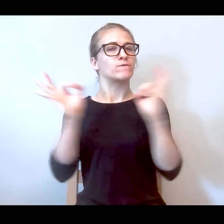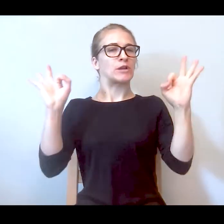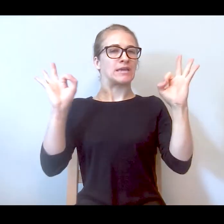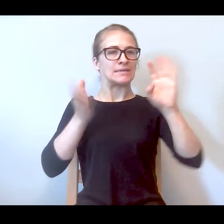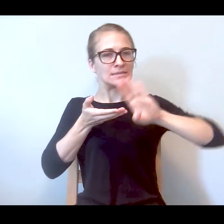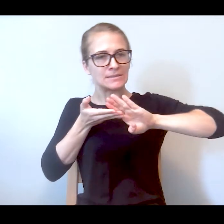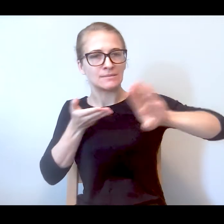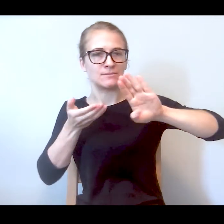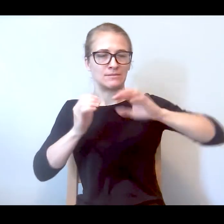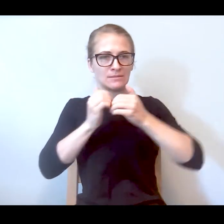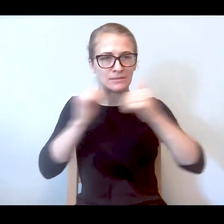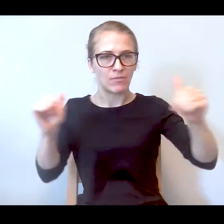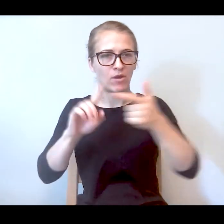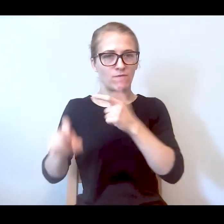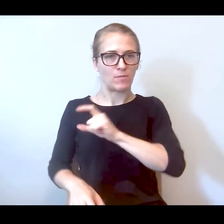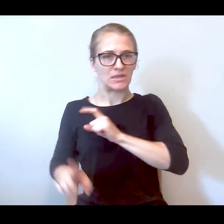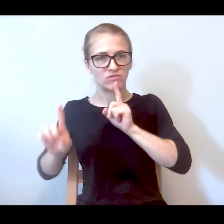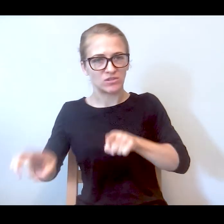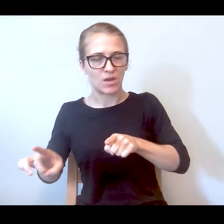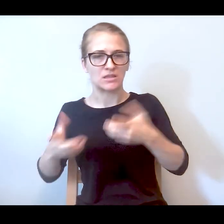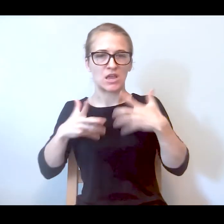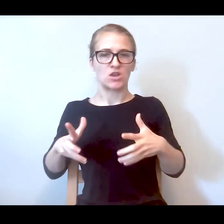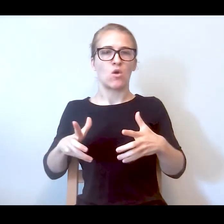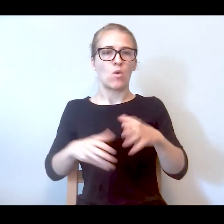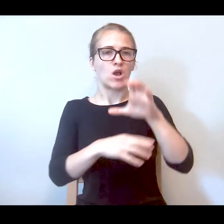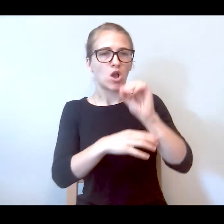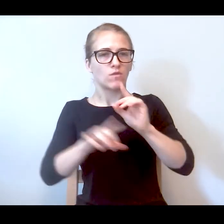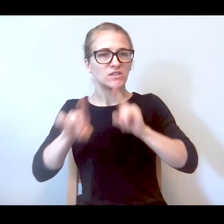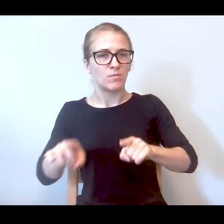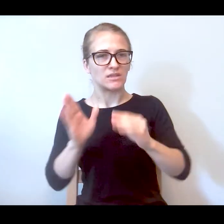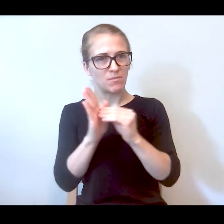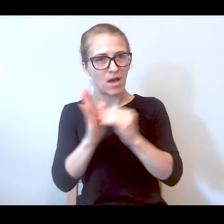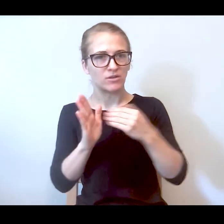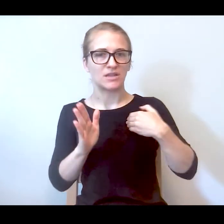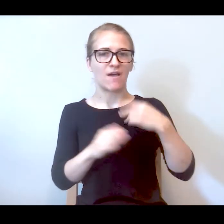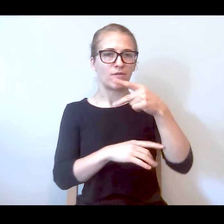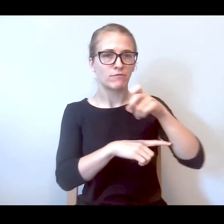not continue just perpetrating co-response models where we have peers going out and the police jointly